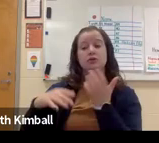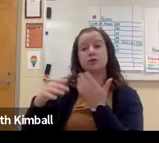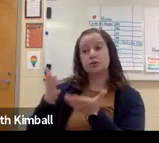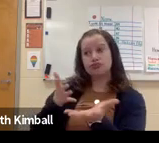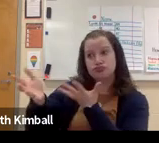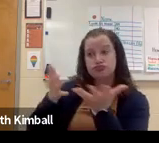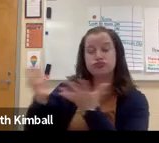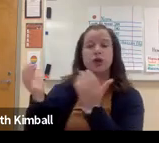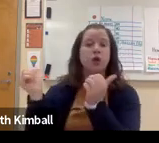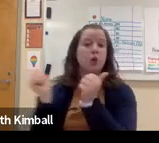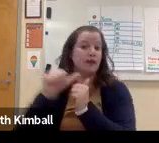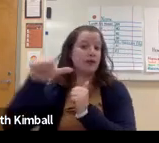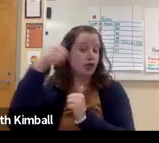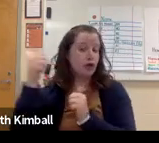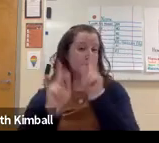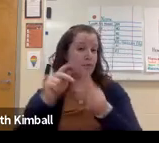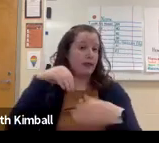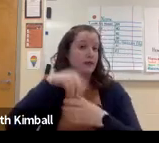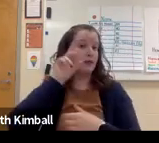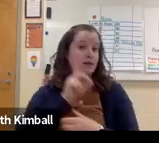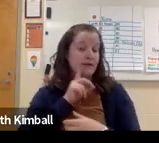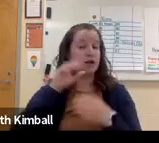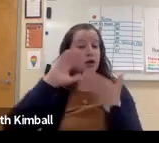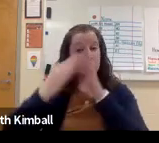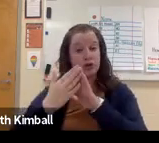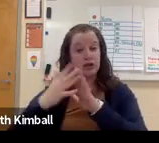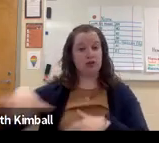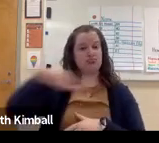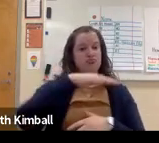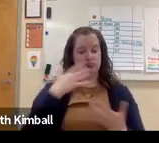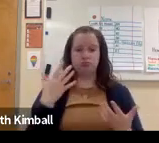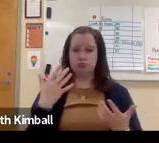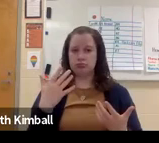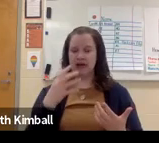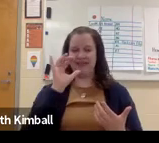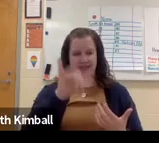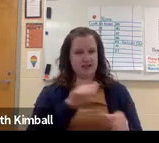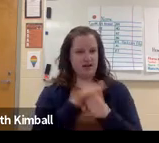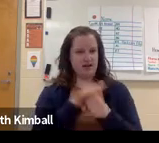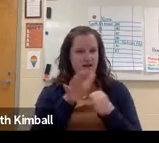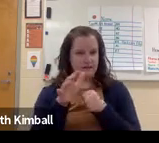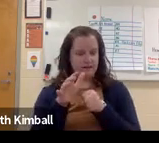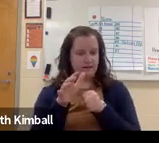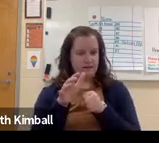Dialogue with the students, interact with other individuals in the Deaf community.